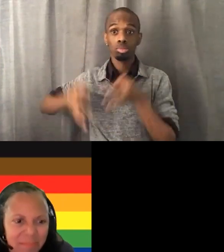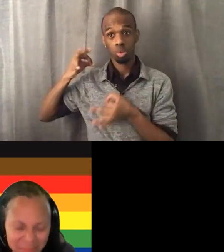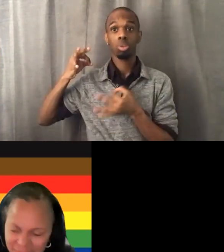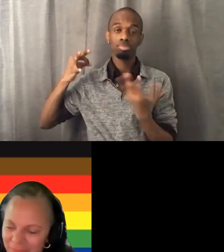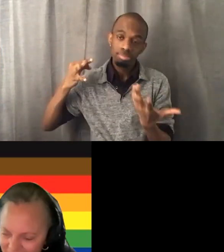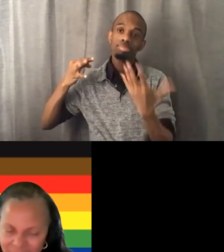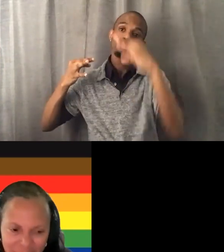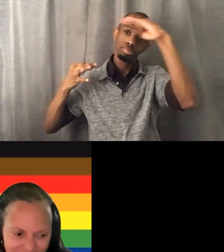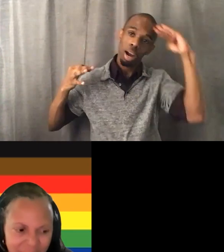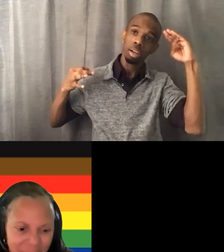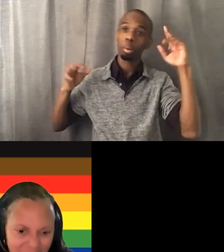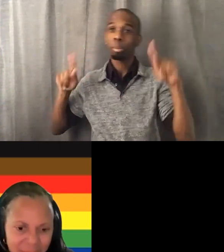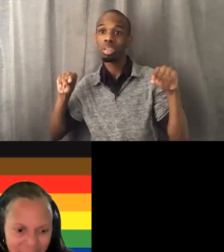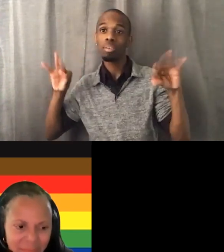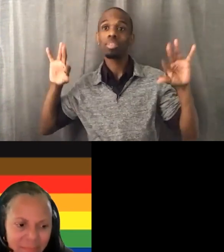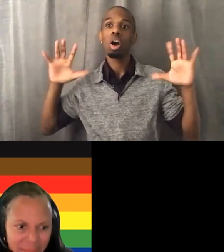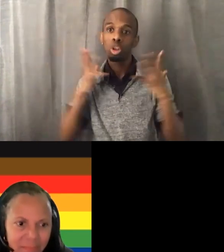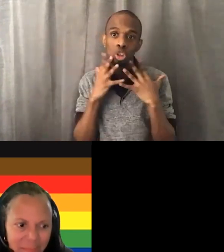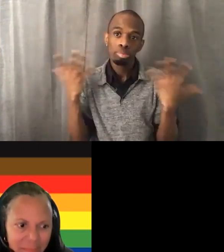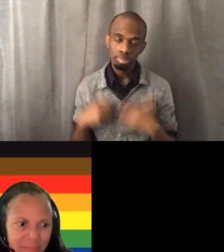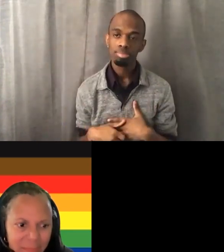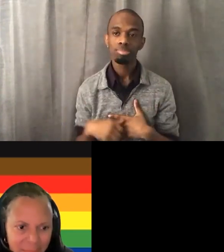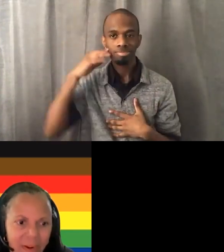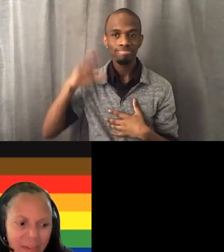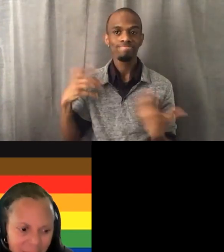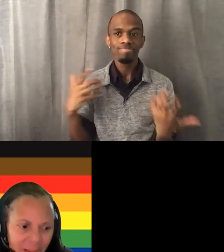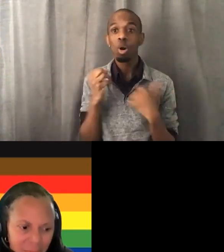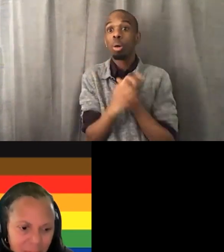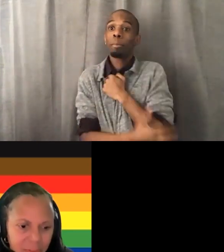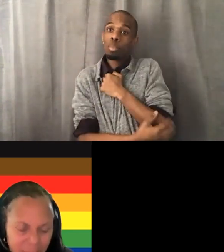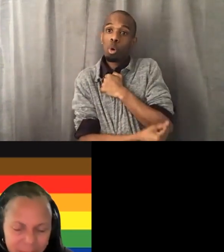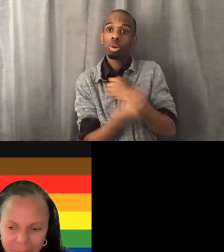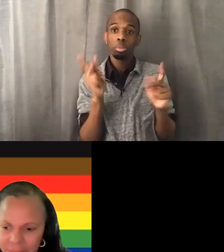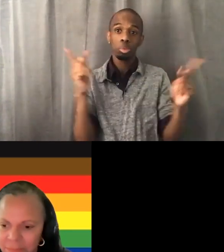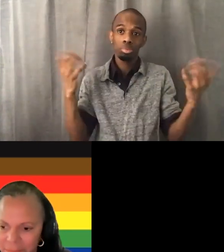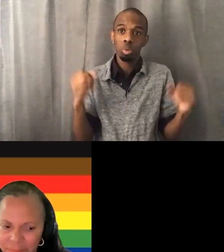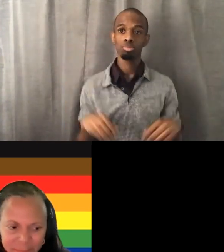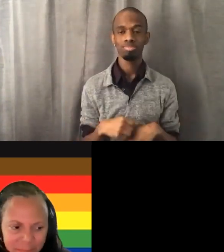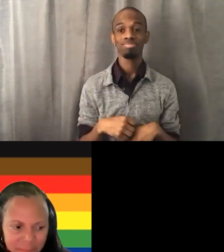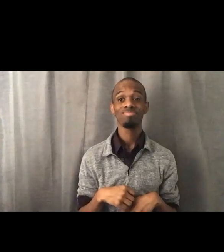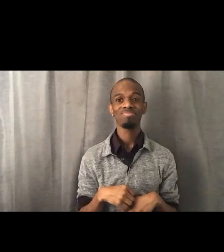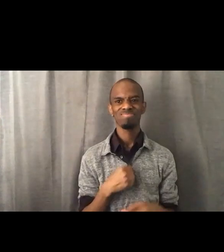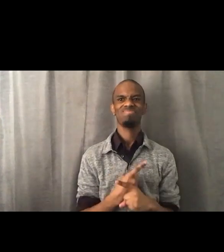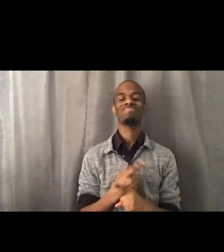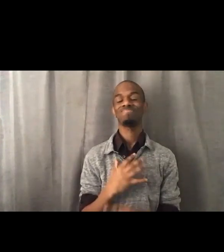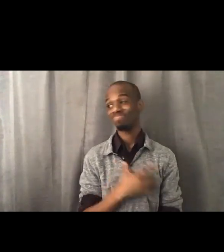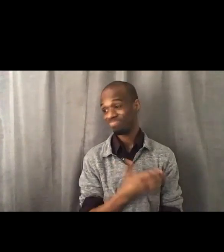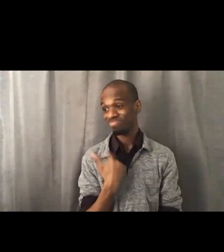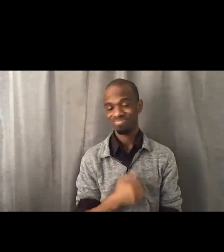of the defendants are people of color and poor people. Right. Absolutely. Anybody else?